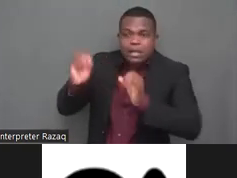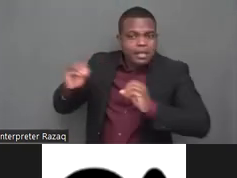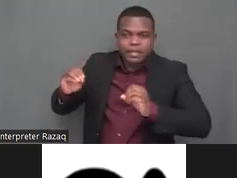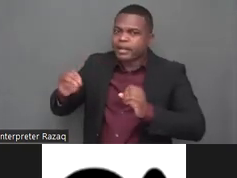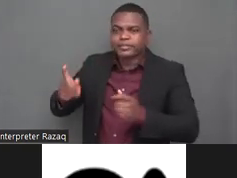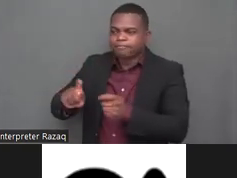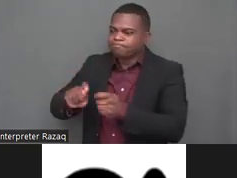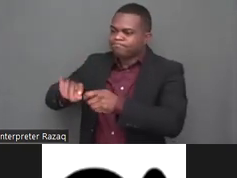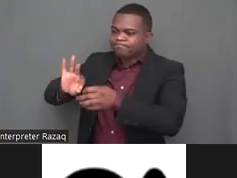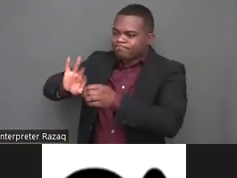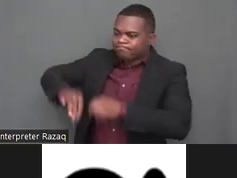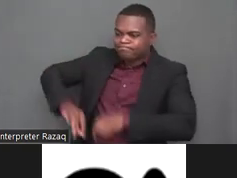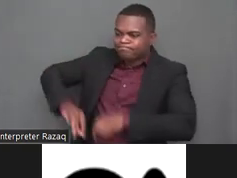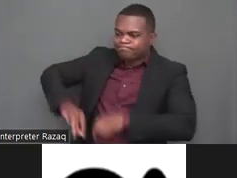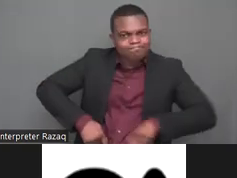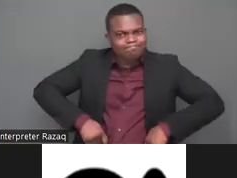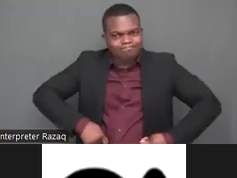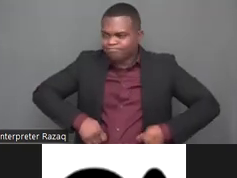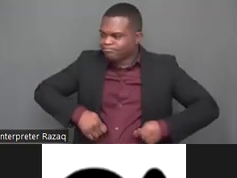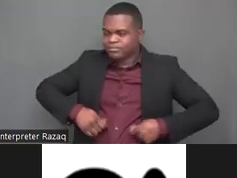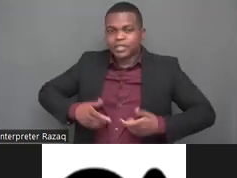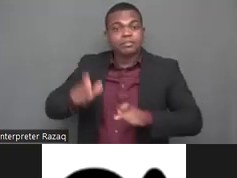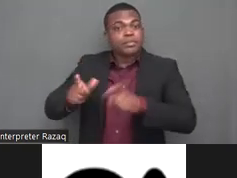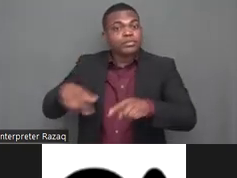intellectual disabilities and psychosocial disabilities to be